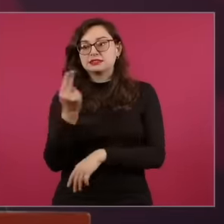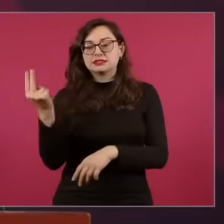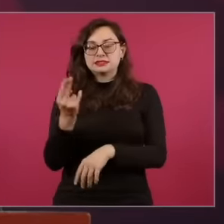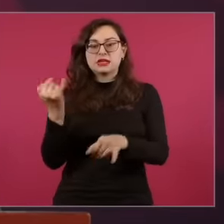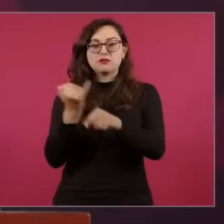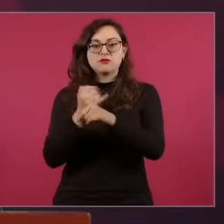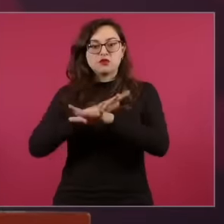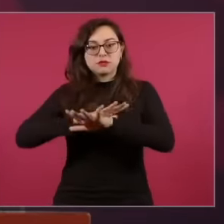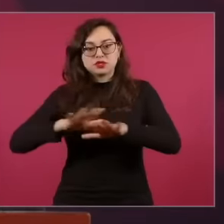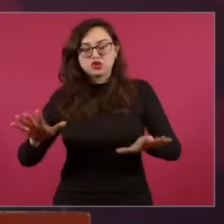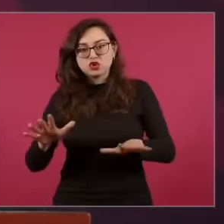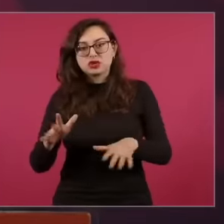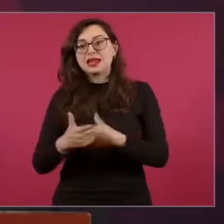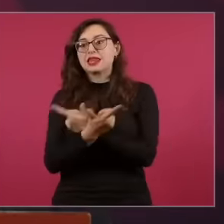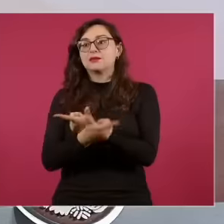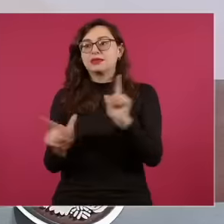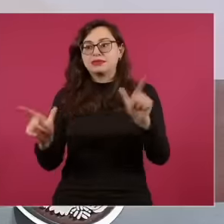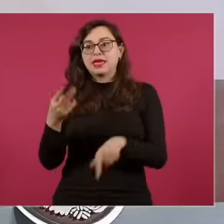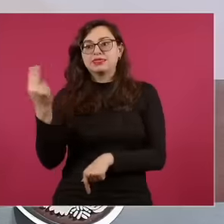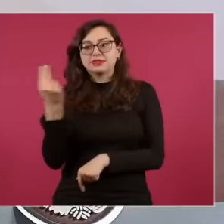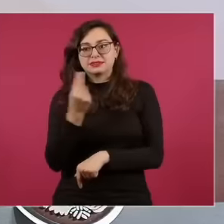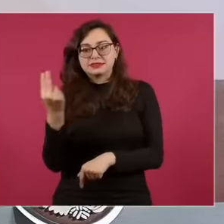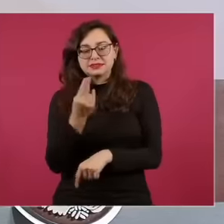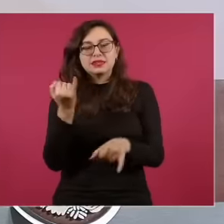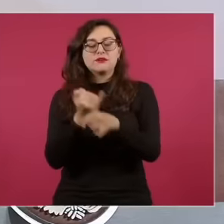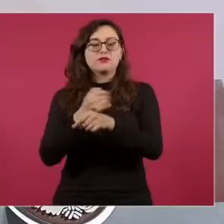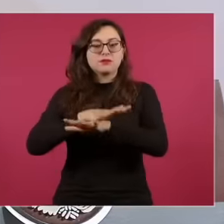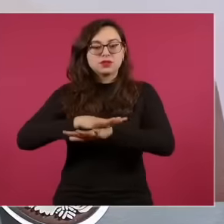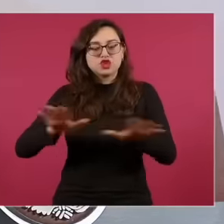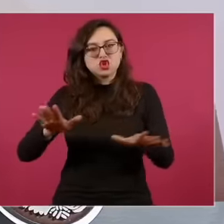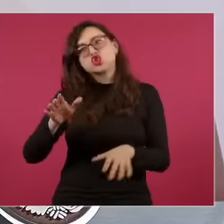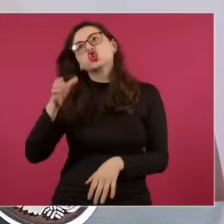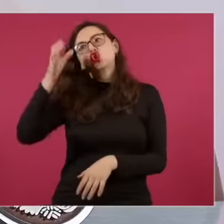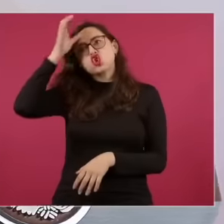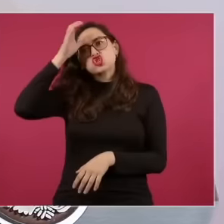without information there is no conscience for that reason Well, the work you do